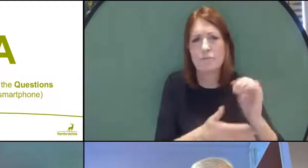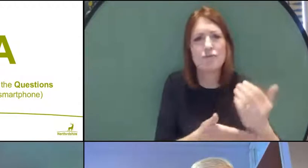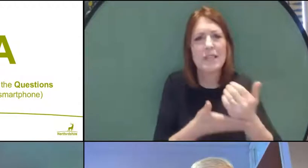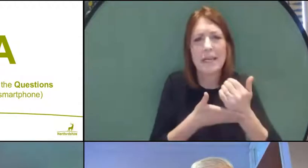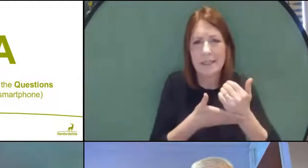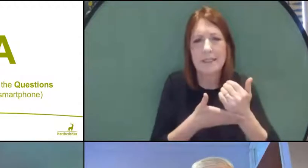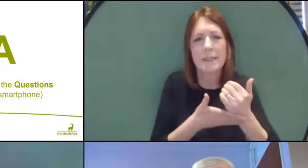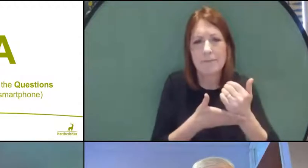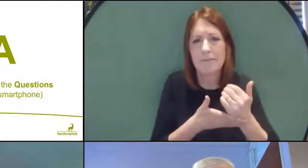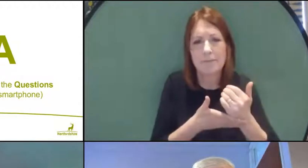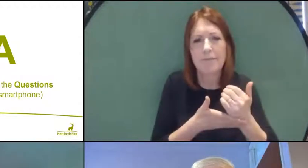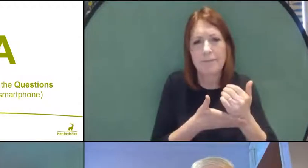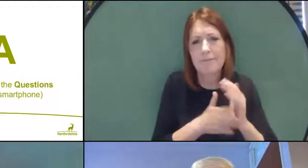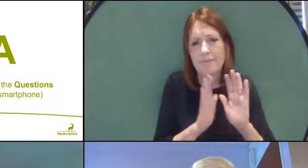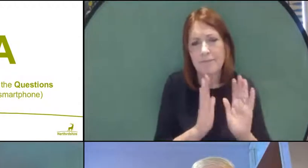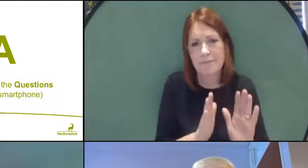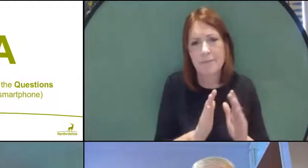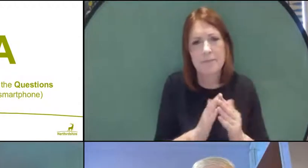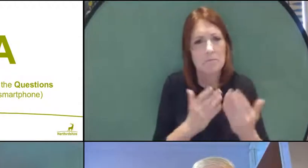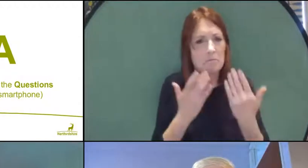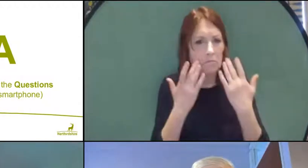That's an important element, but I don't know whether Tania wants to